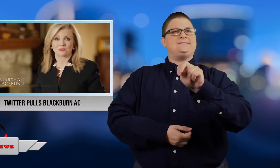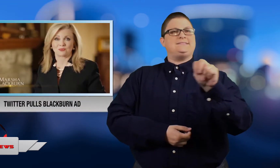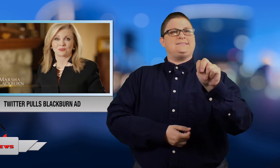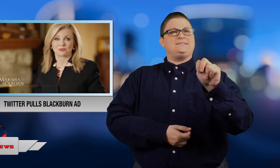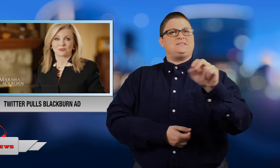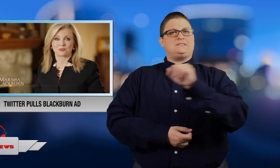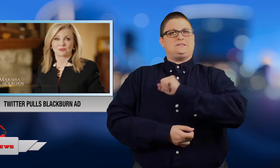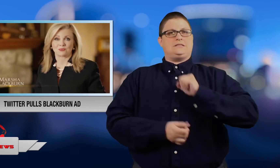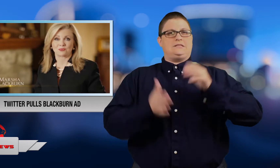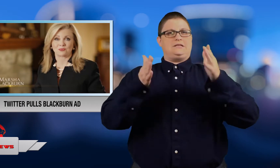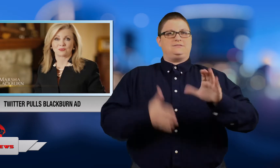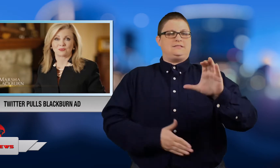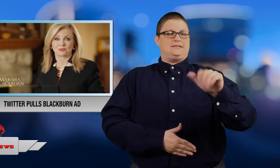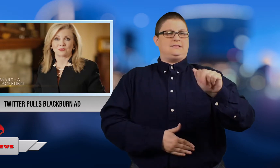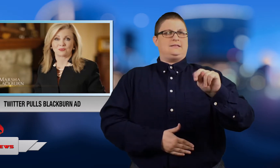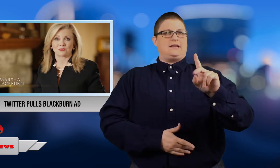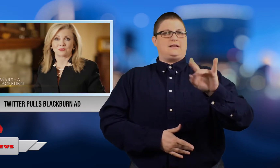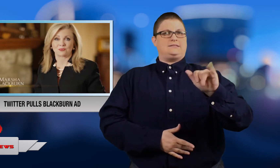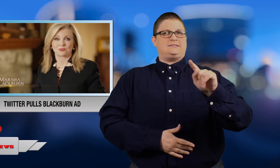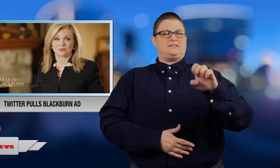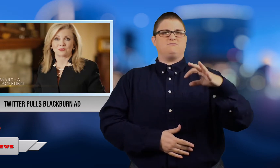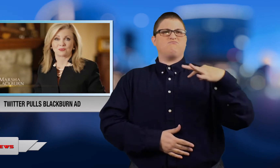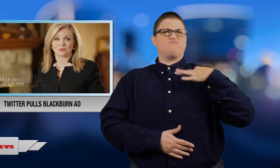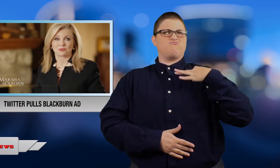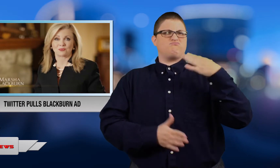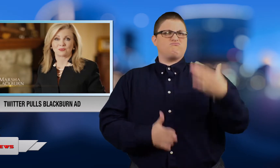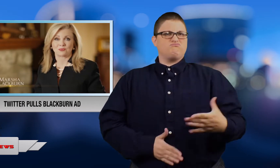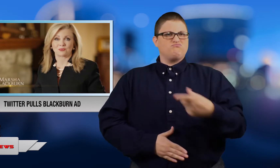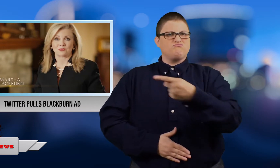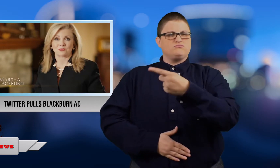Tennessee Senate candidate from